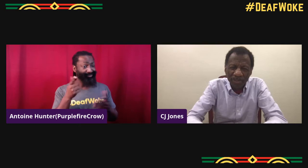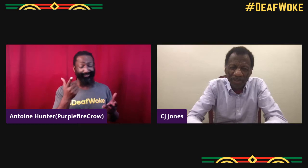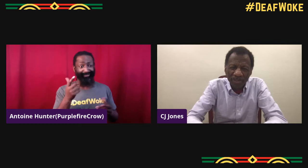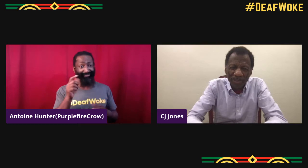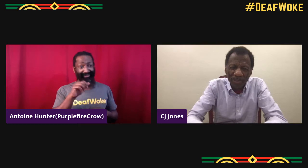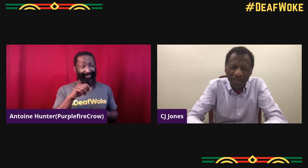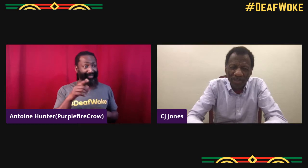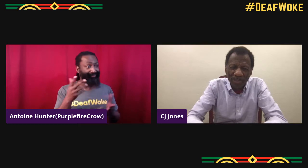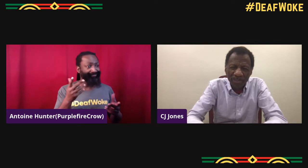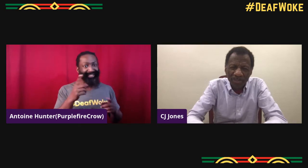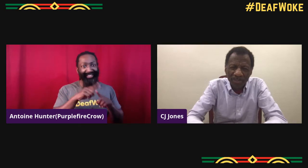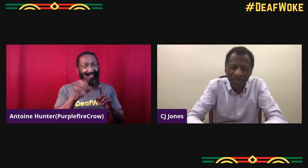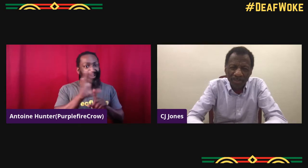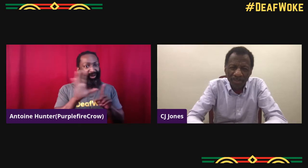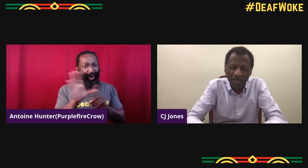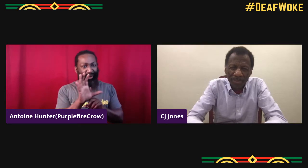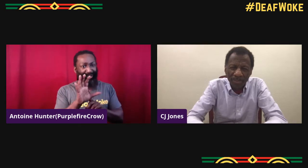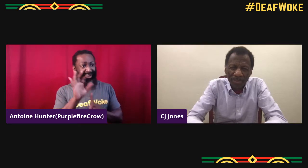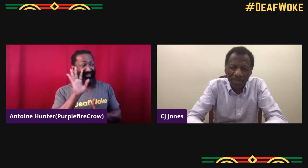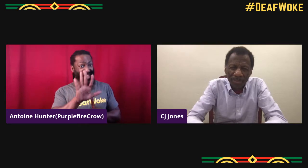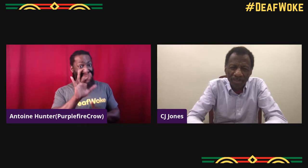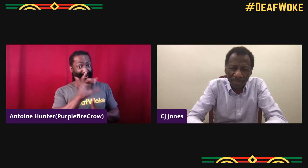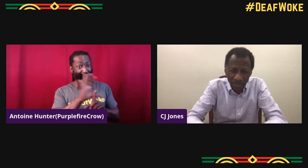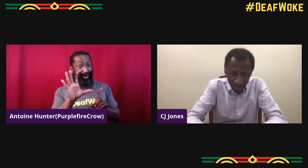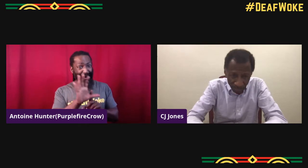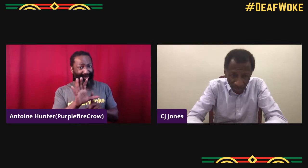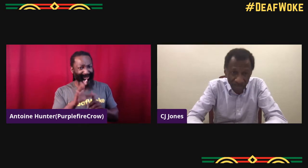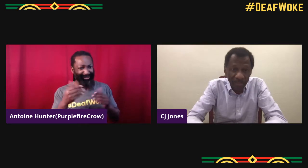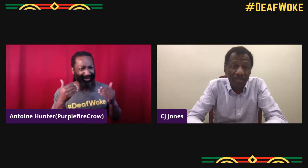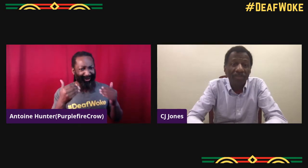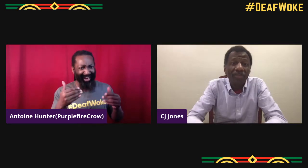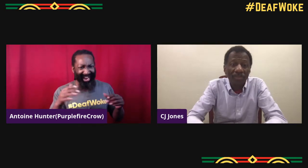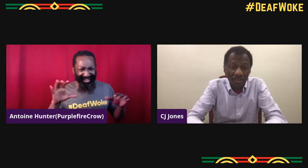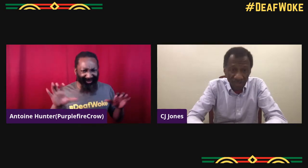So now, I mean, it's like a different culture, right?